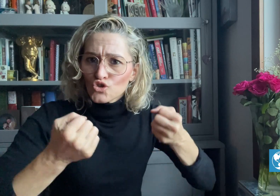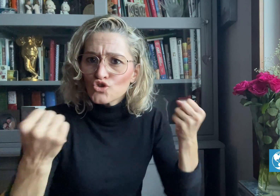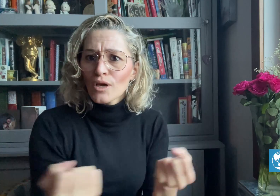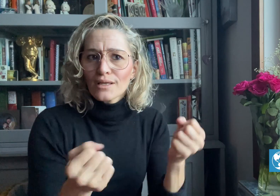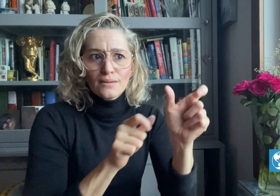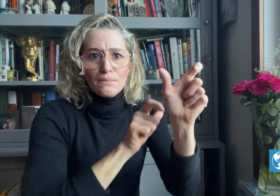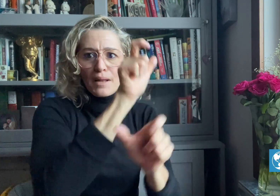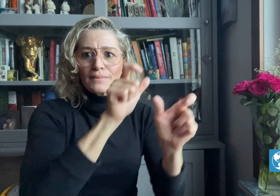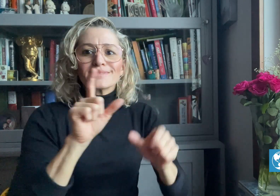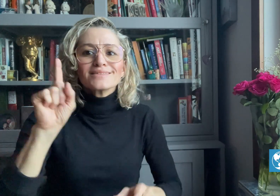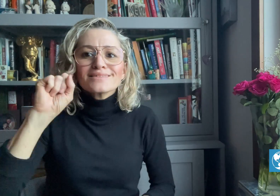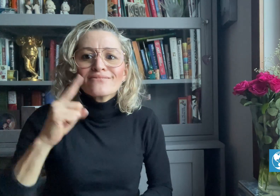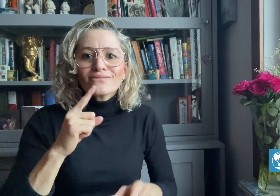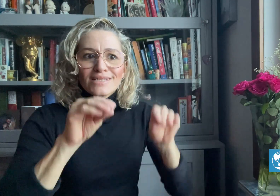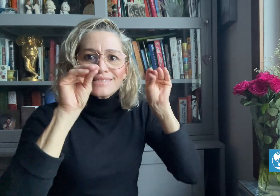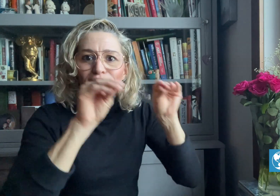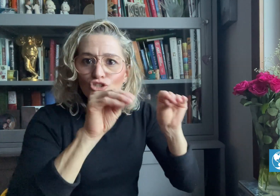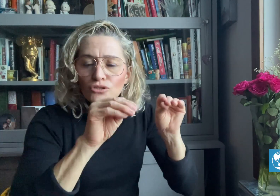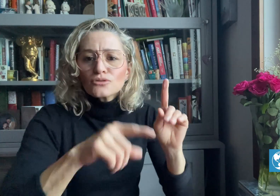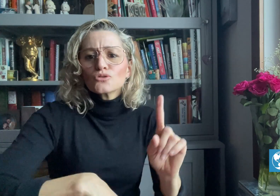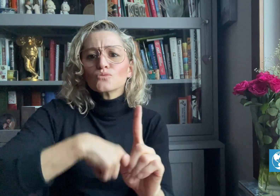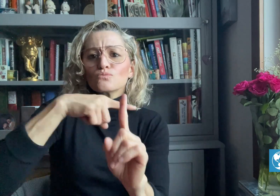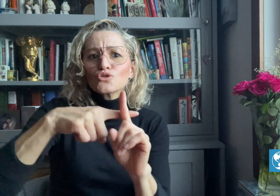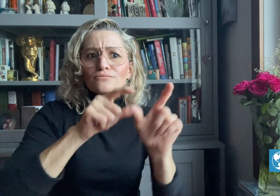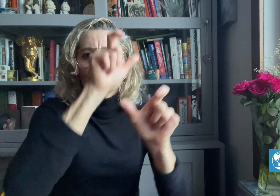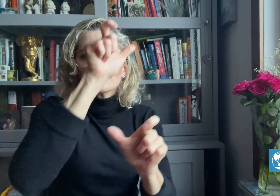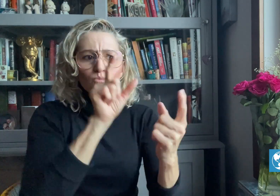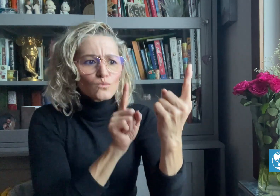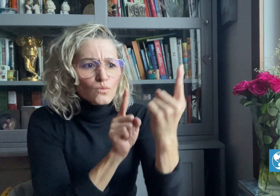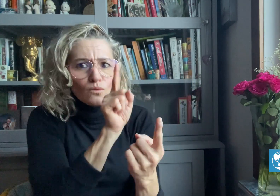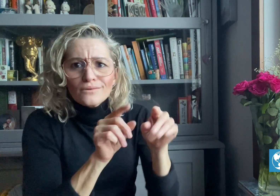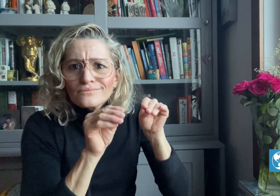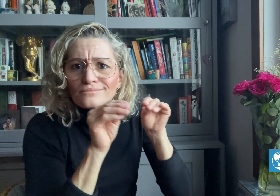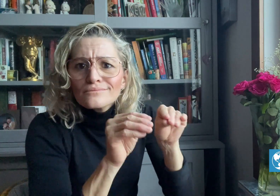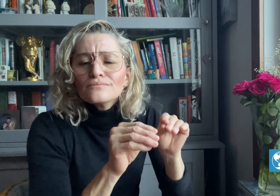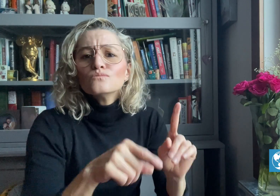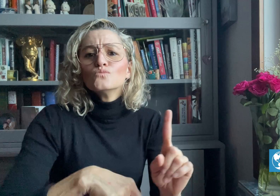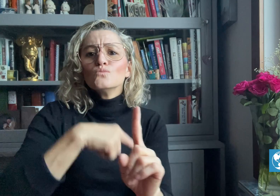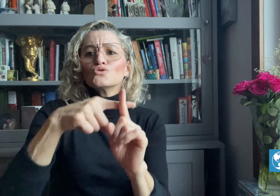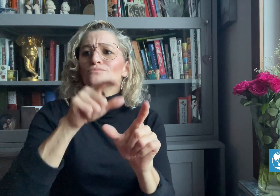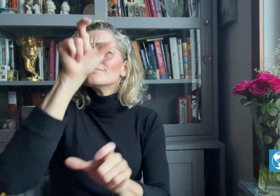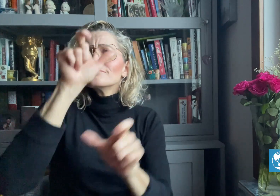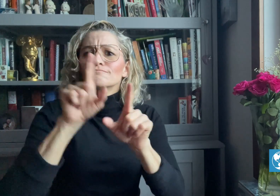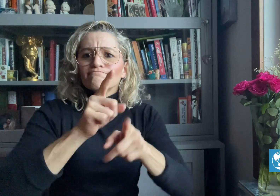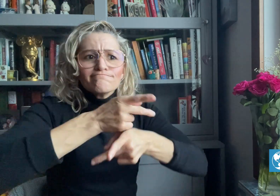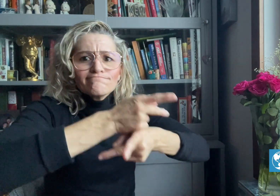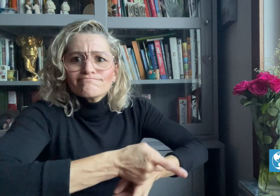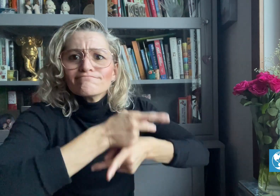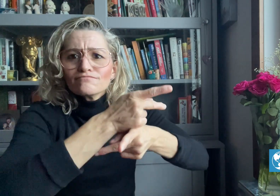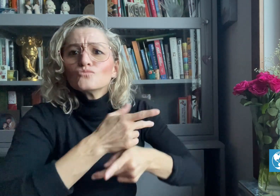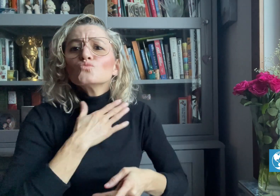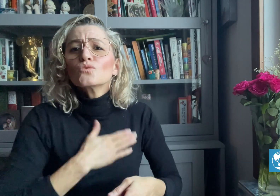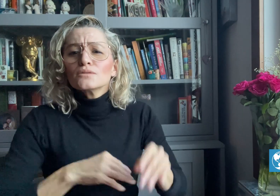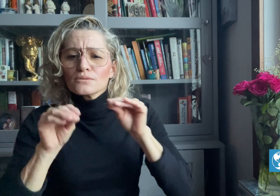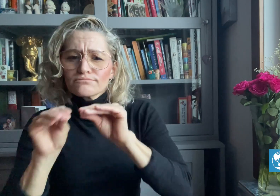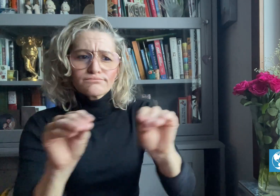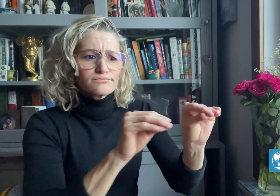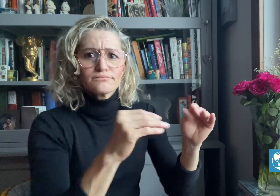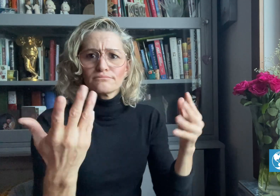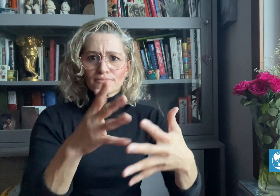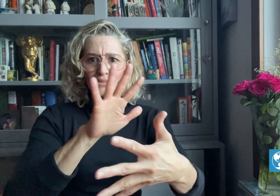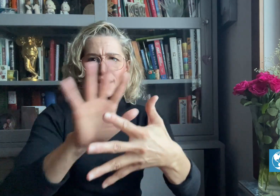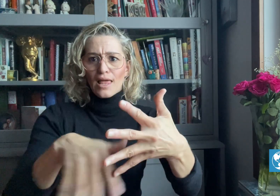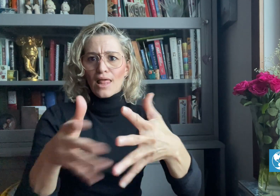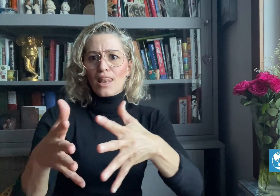in sign language. Funded by Global Partnership, they were able